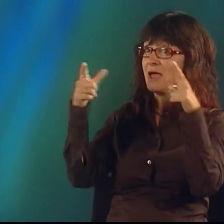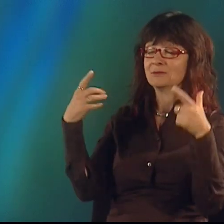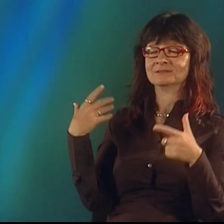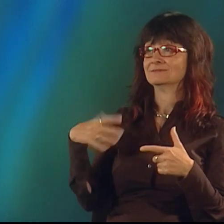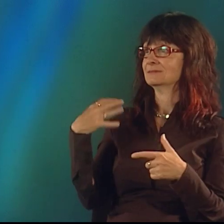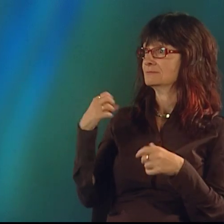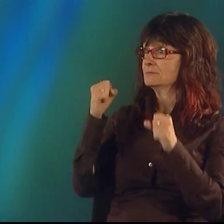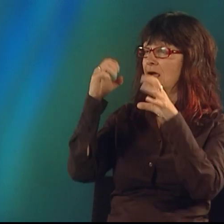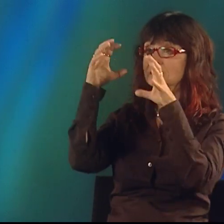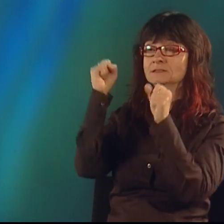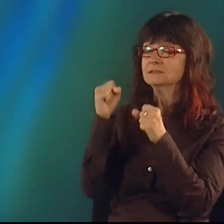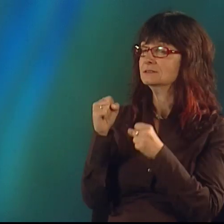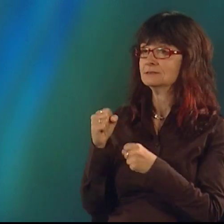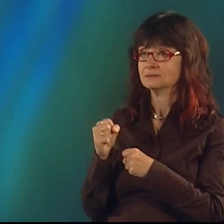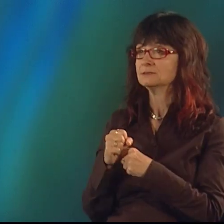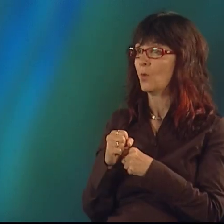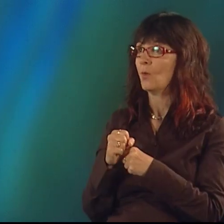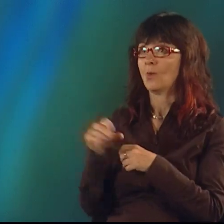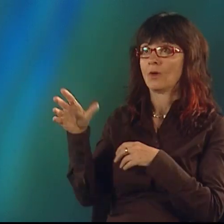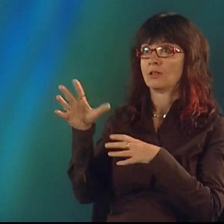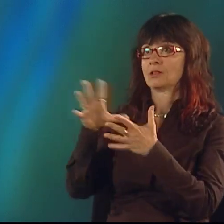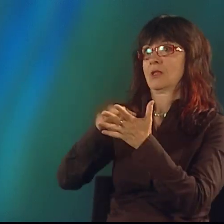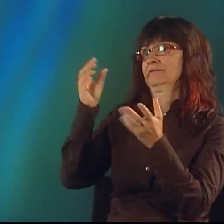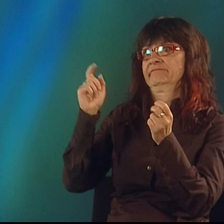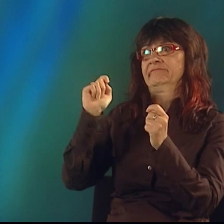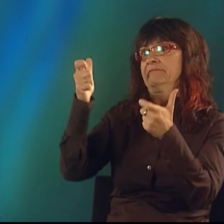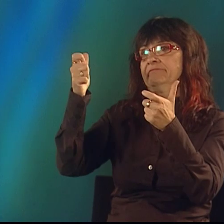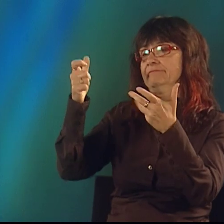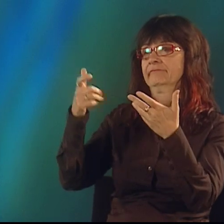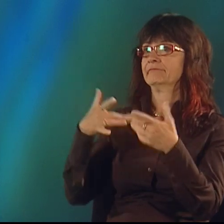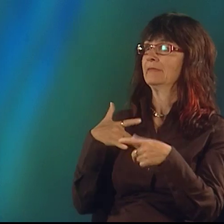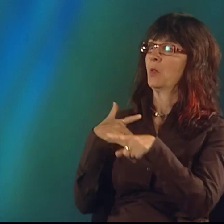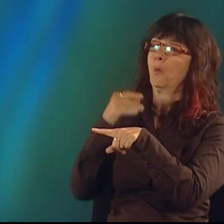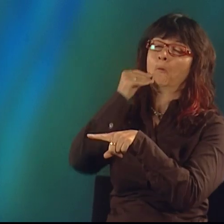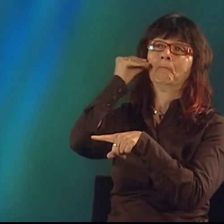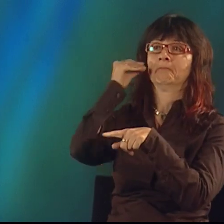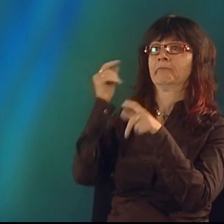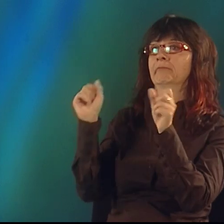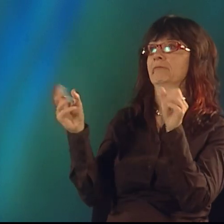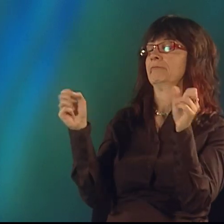it was wonderful! The language was amazing! I felt so at home.